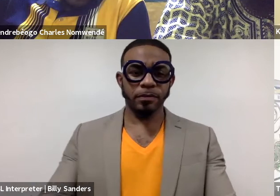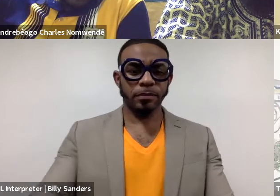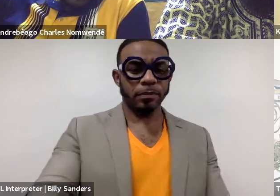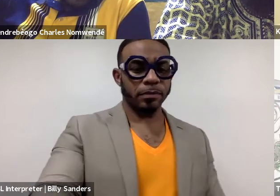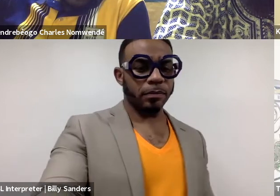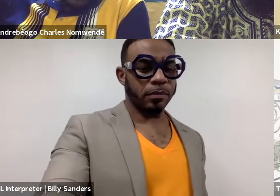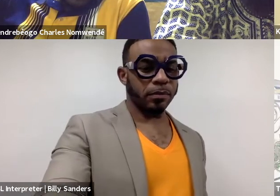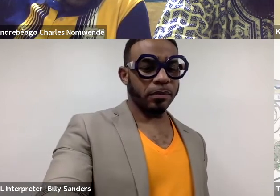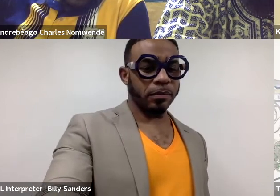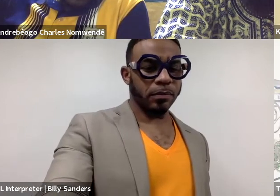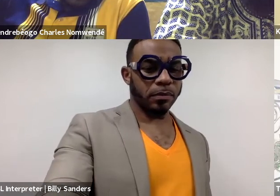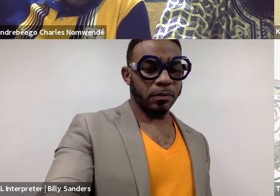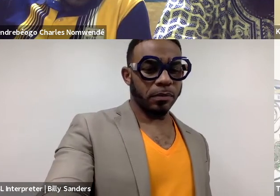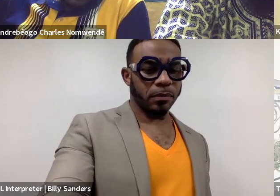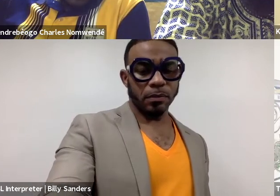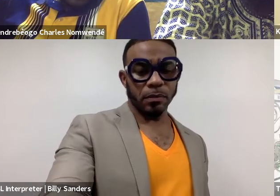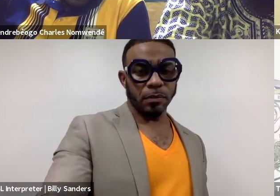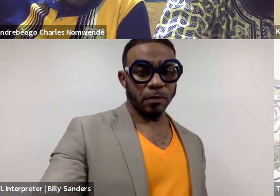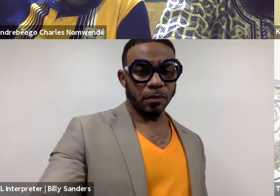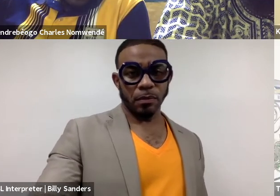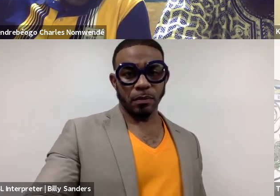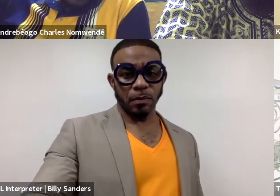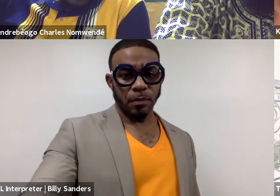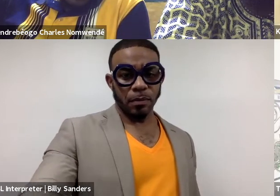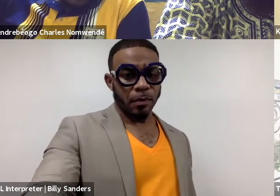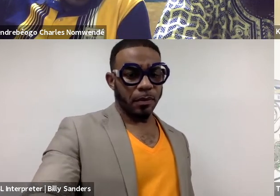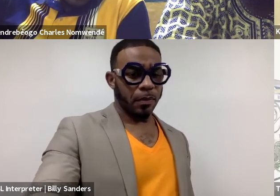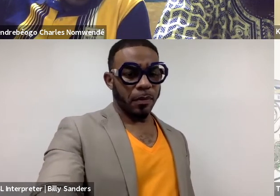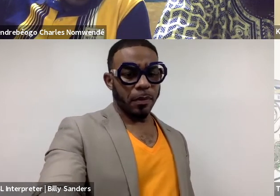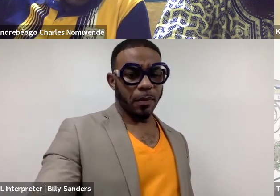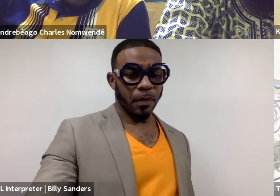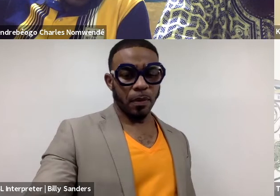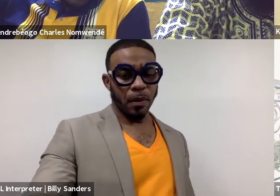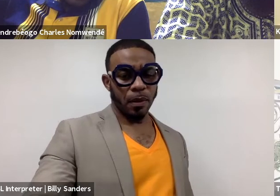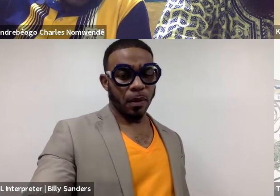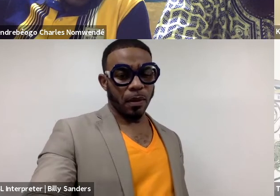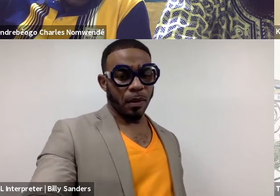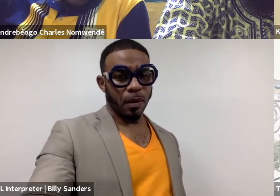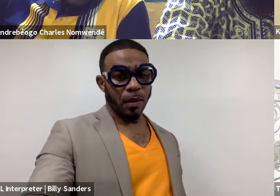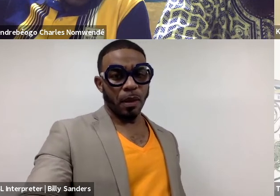So, communication, being able to draw connections between work, between people,